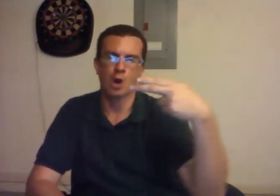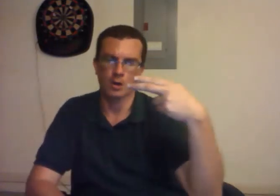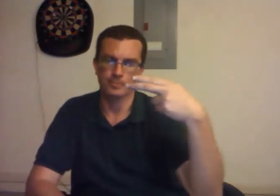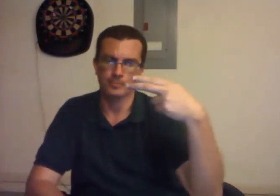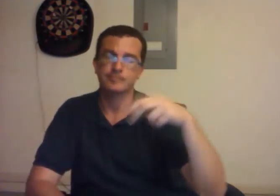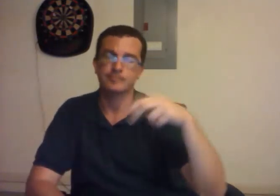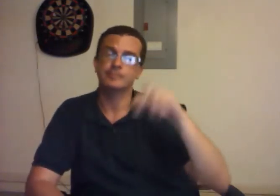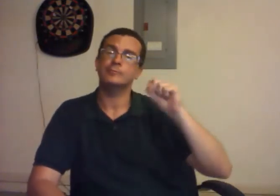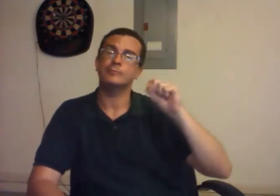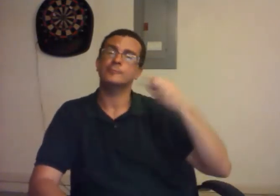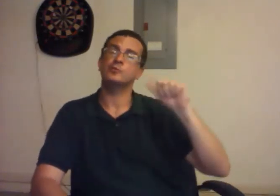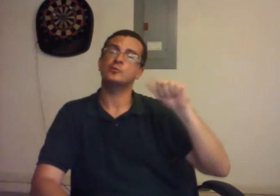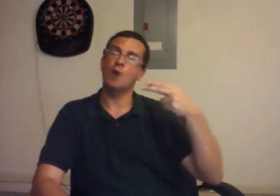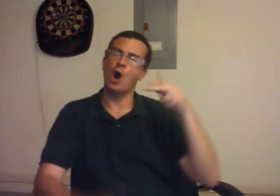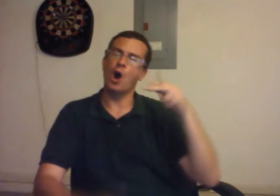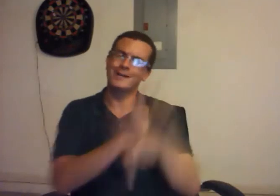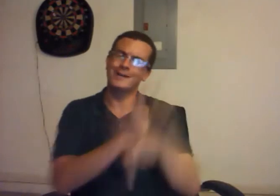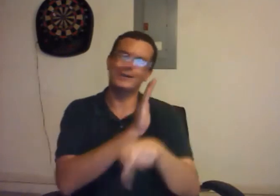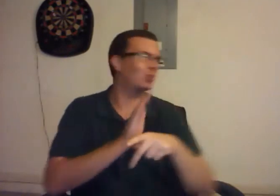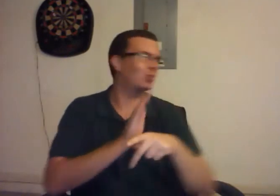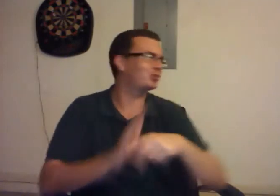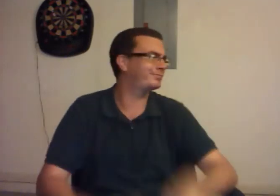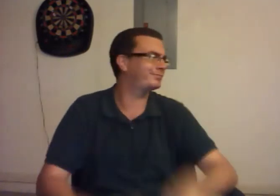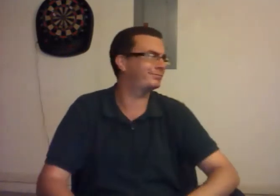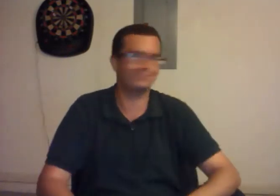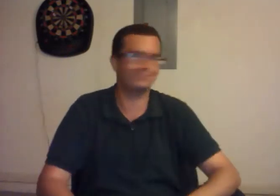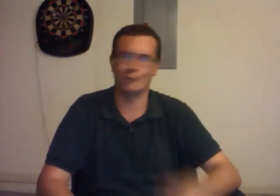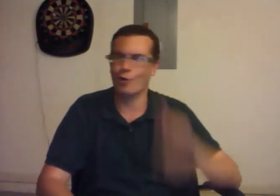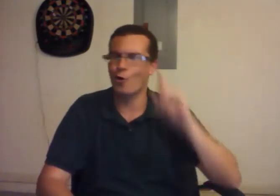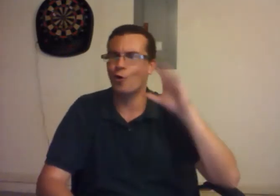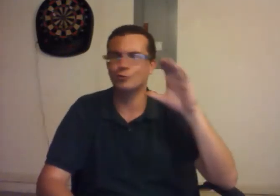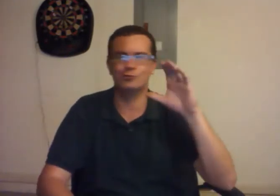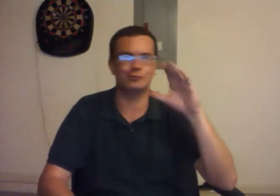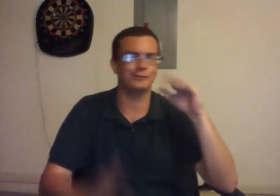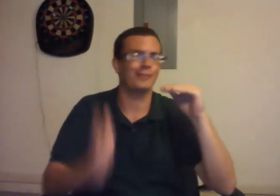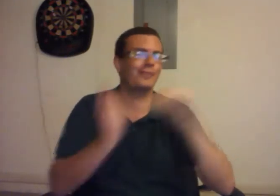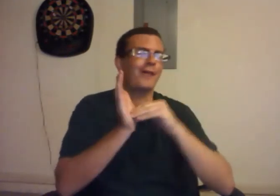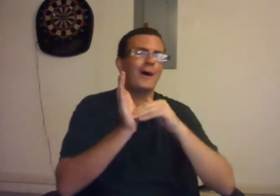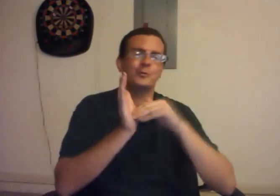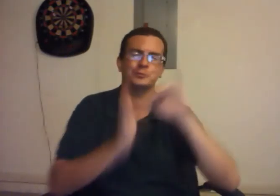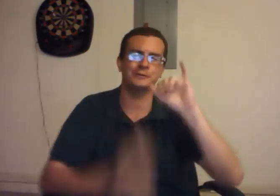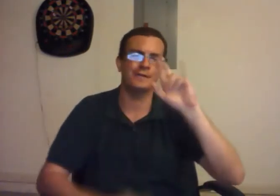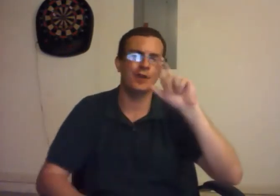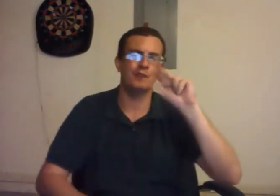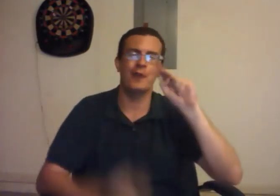The Shah killed --- ahh --- 100,000 Iranian people.